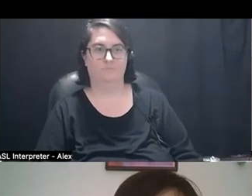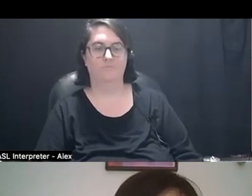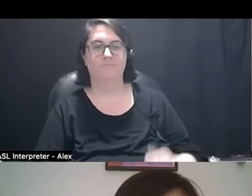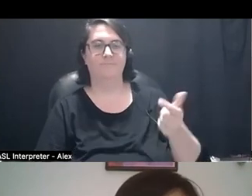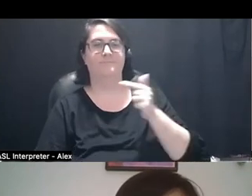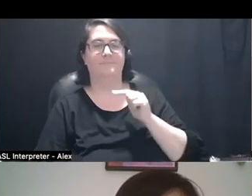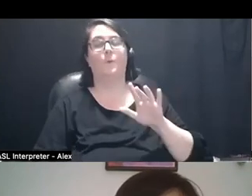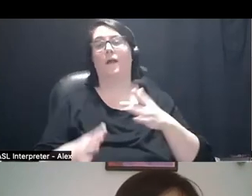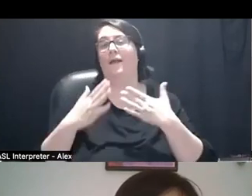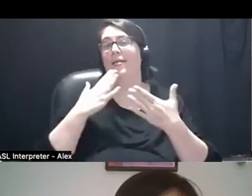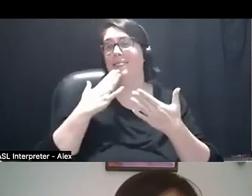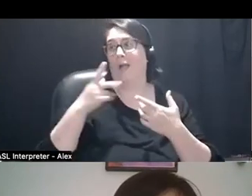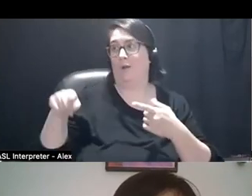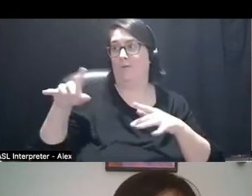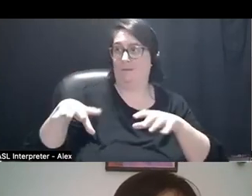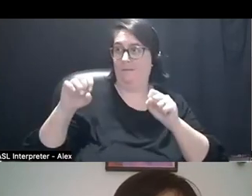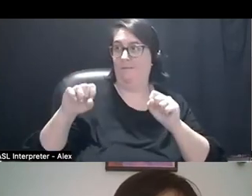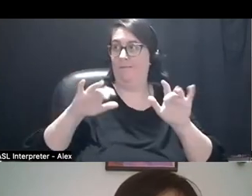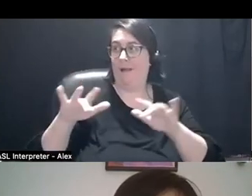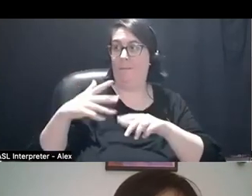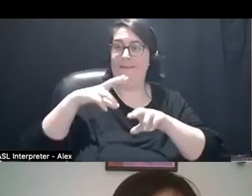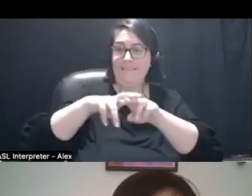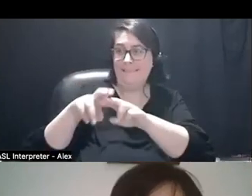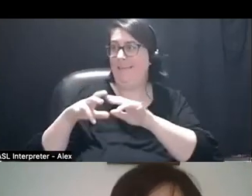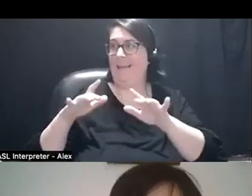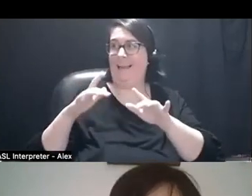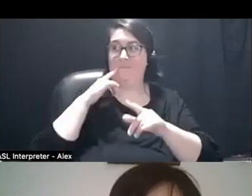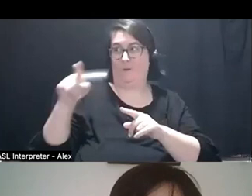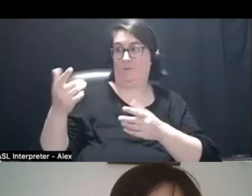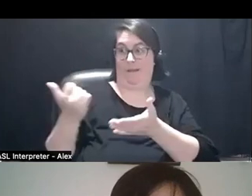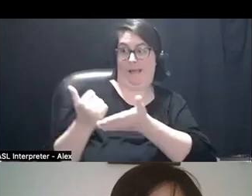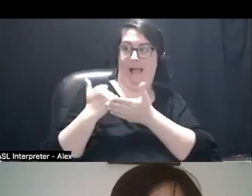without you and that's going to be like something that I carry in my own practice. So this has just been